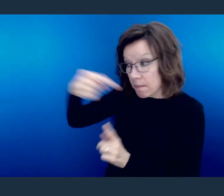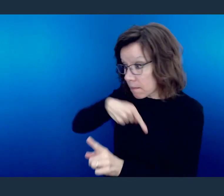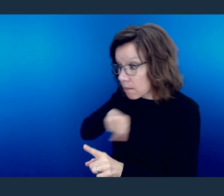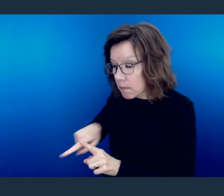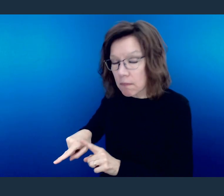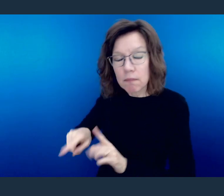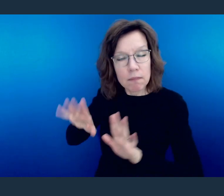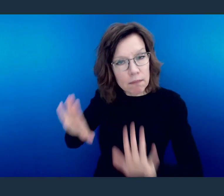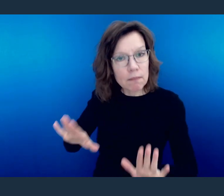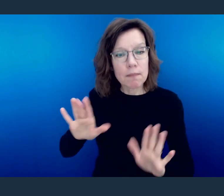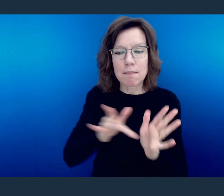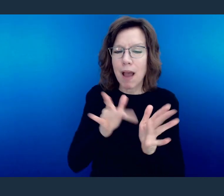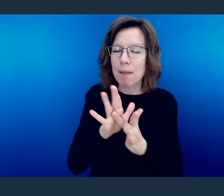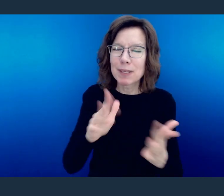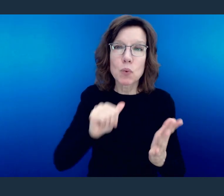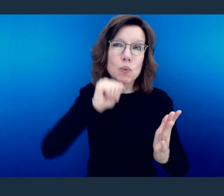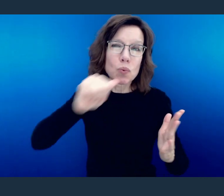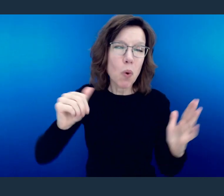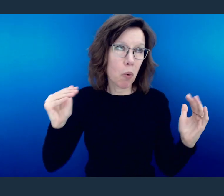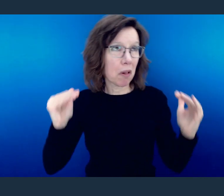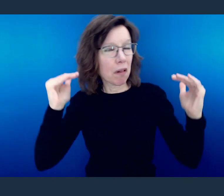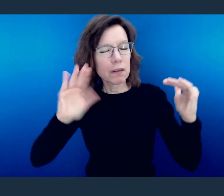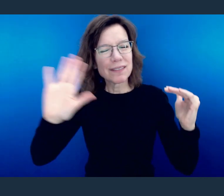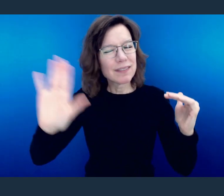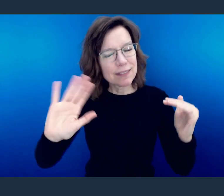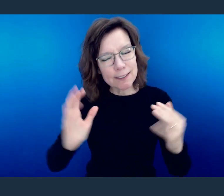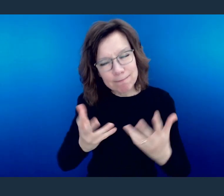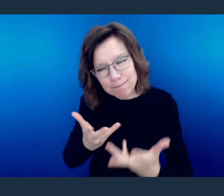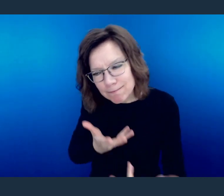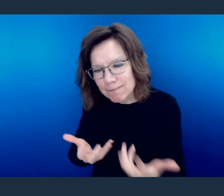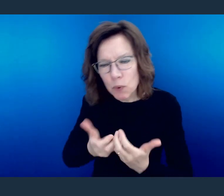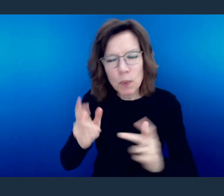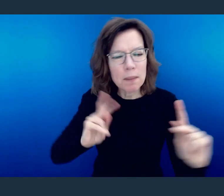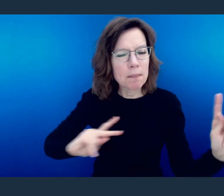Instead, the Bible says don't be haughty, but associate with the lowly.